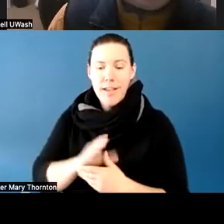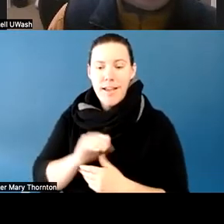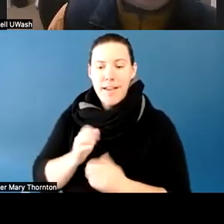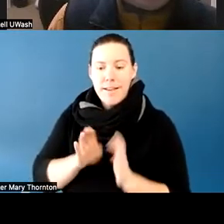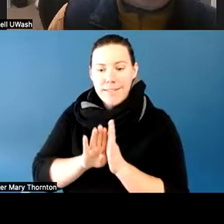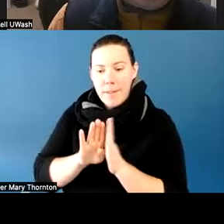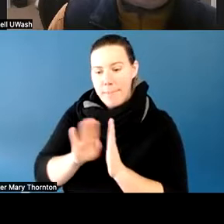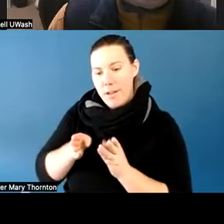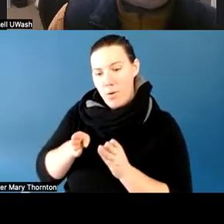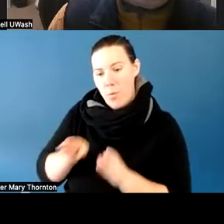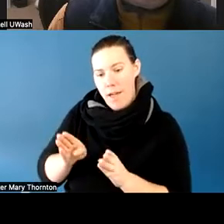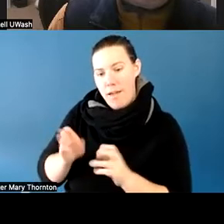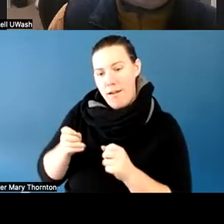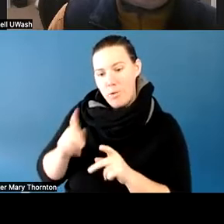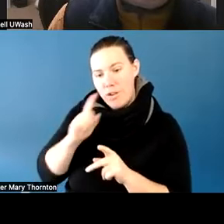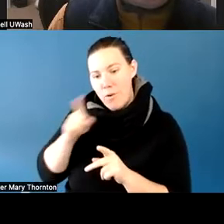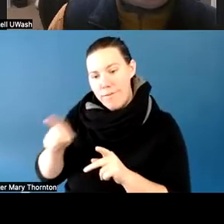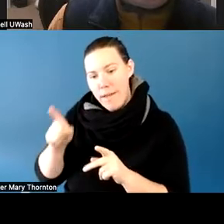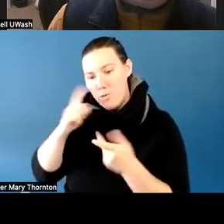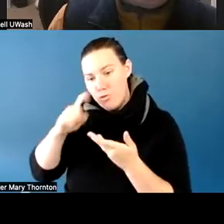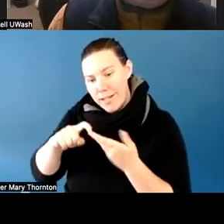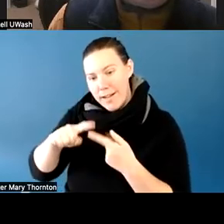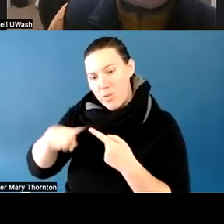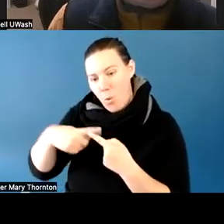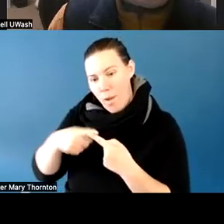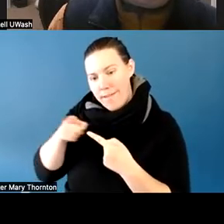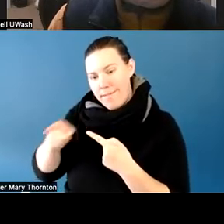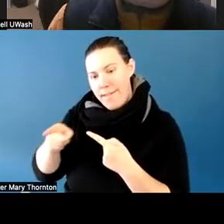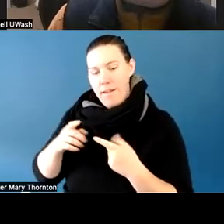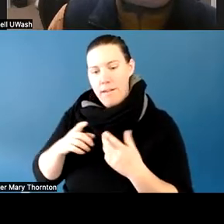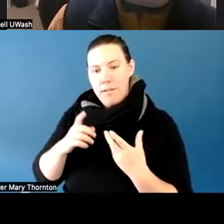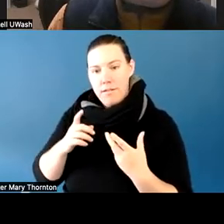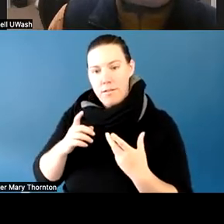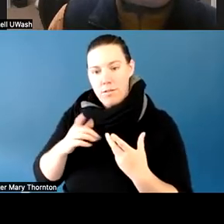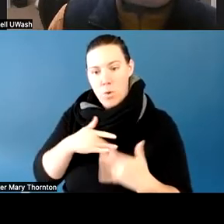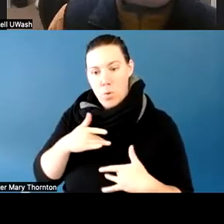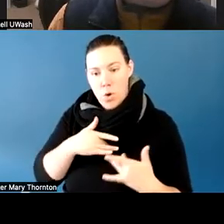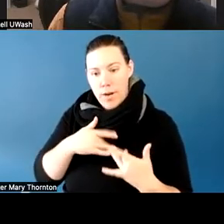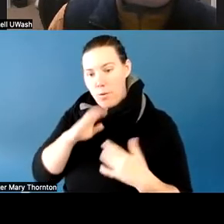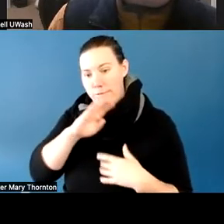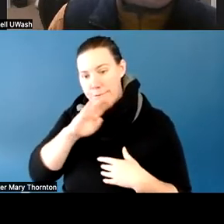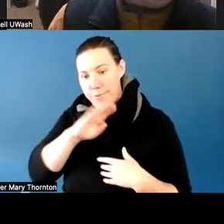to recognize when they were worried and frustrated, they were able to communicate with faculty